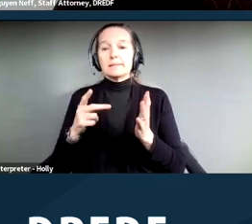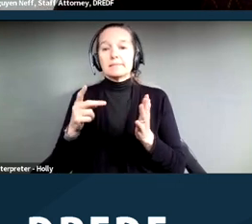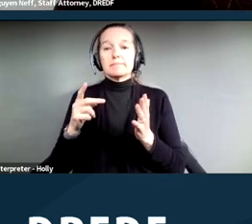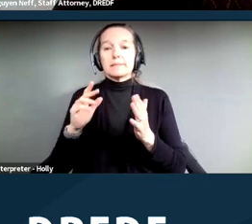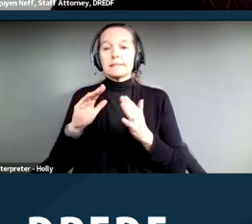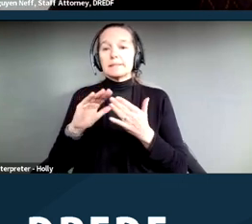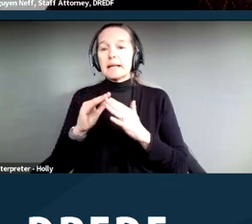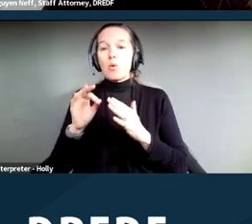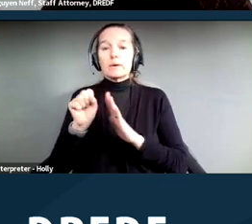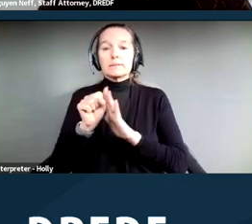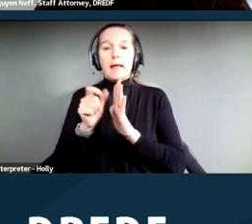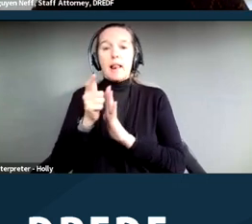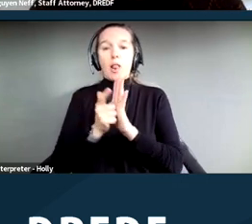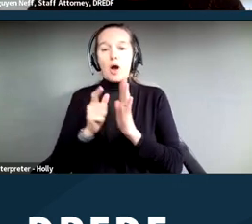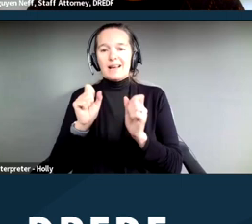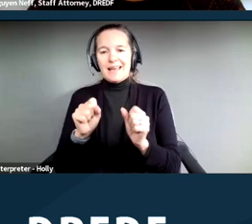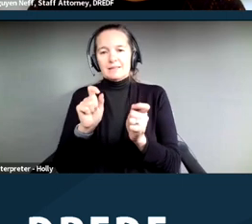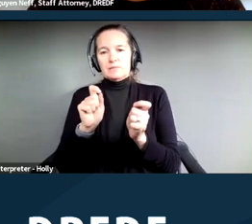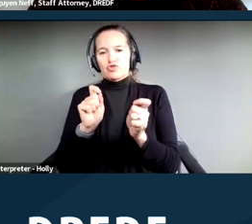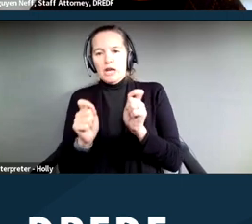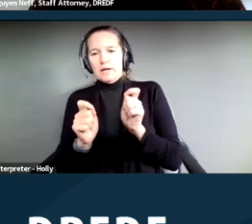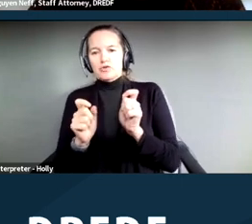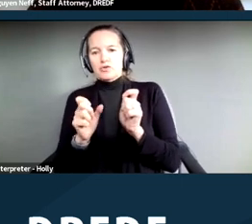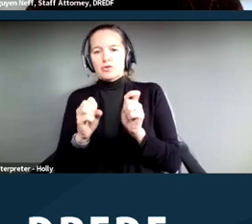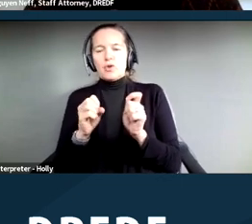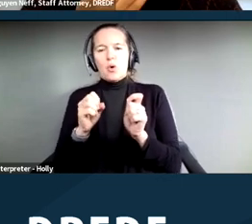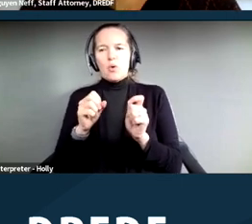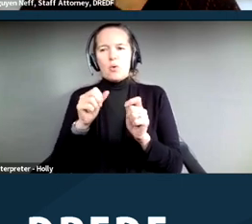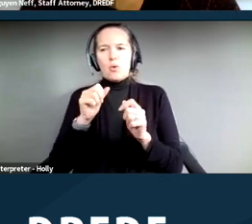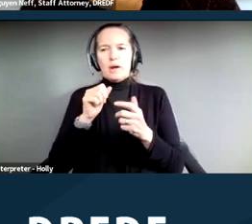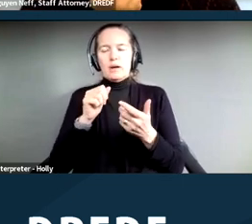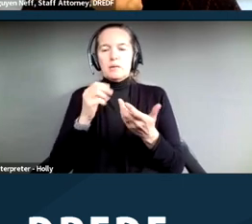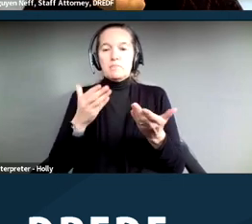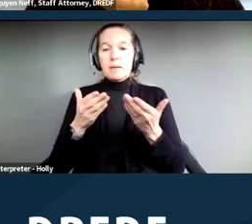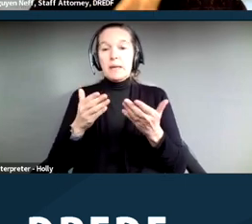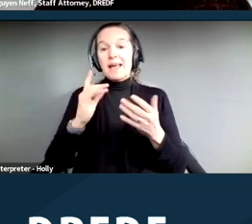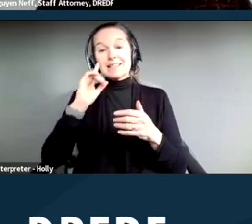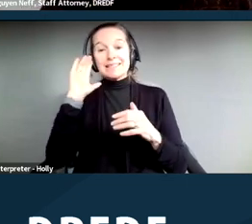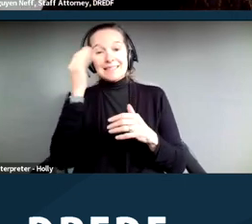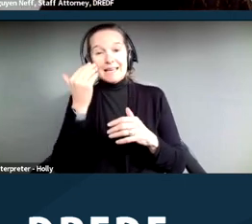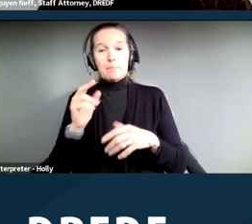so that the law is not harder on people with disabilities, even if it's neutral on its face.